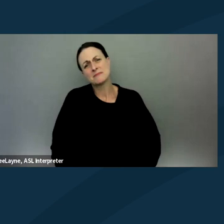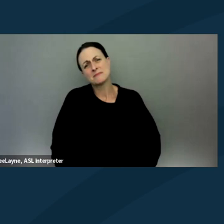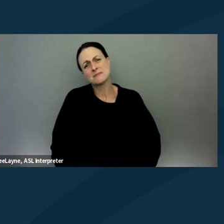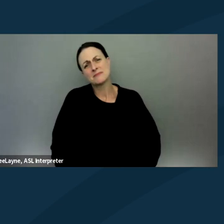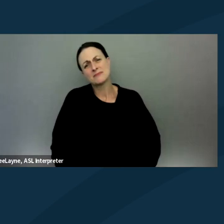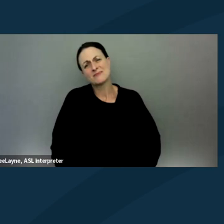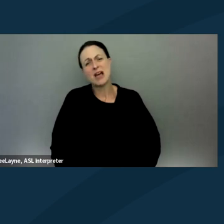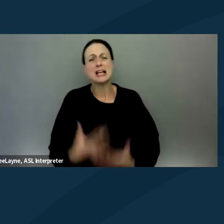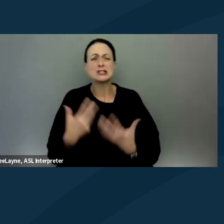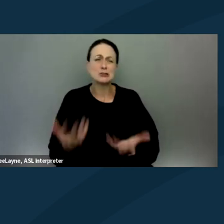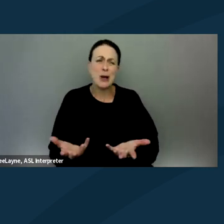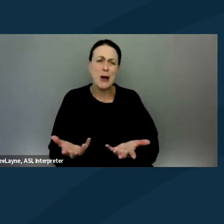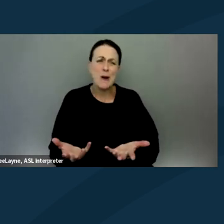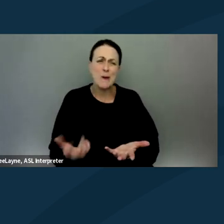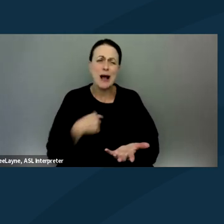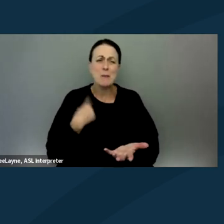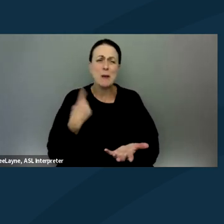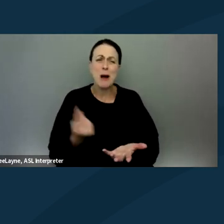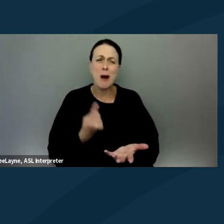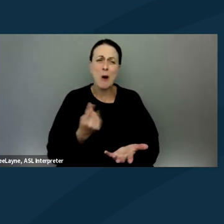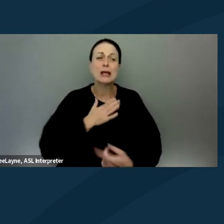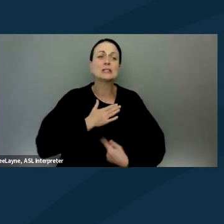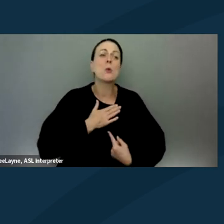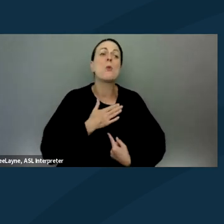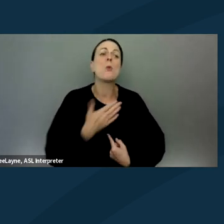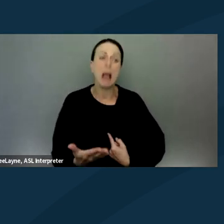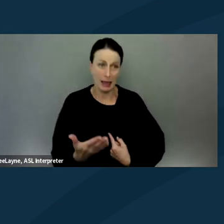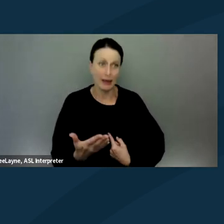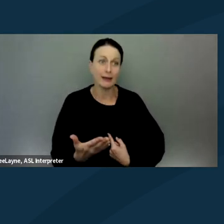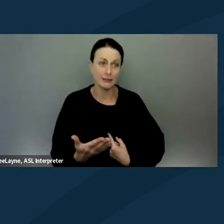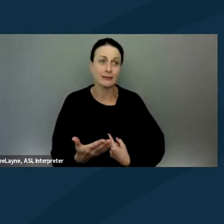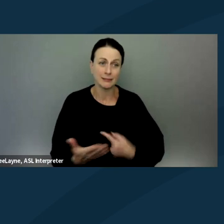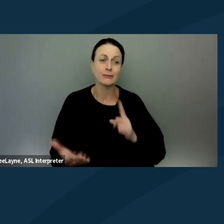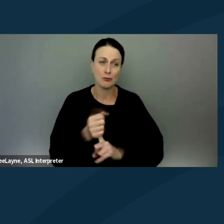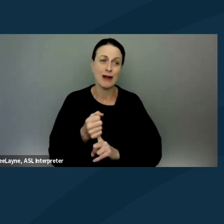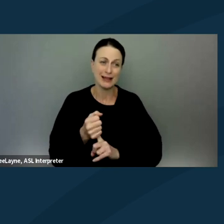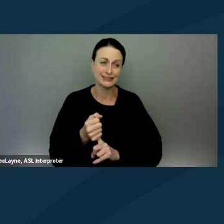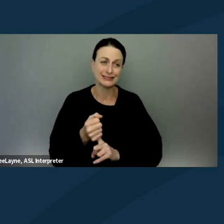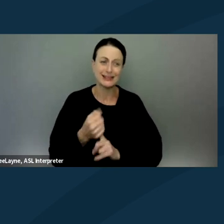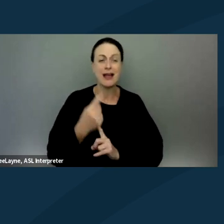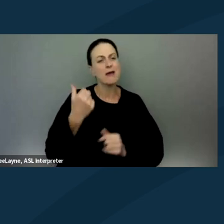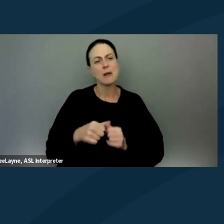So, I'm always willing to be arrested. I remember the one time that I didn't intend